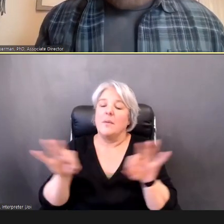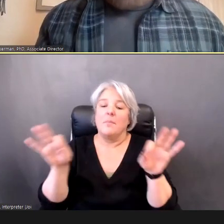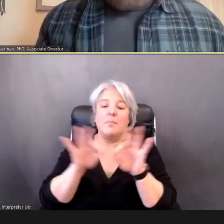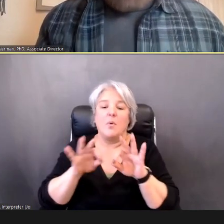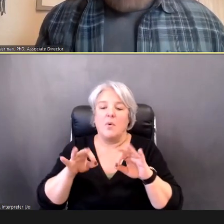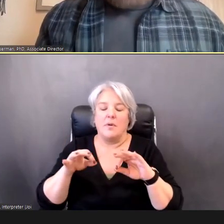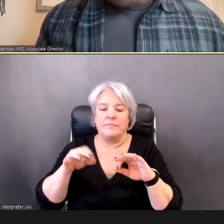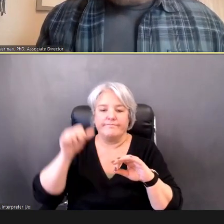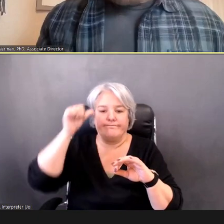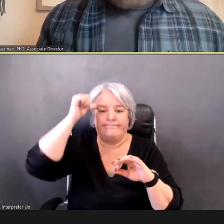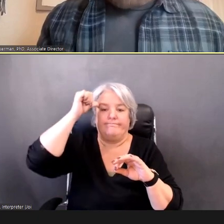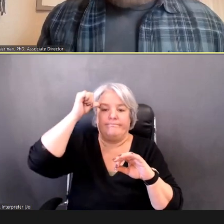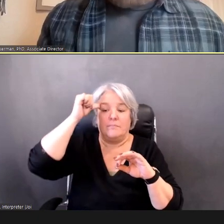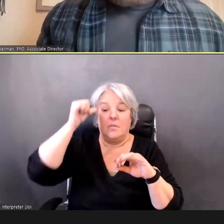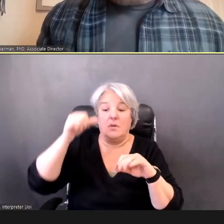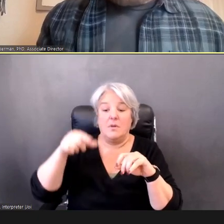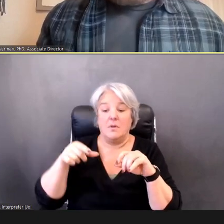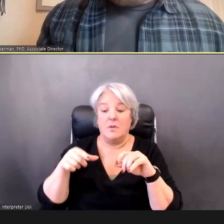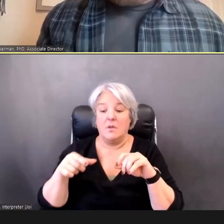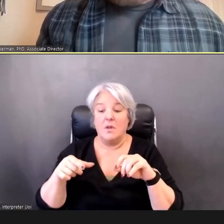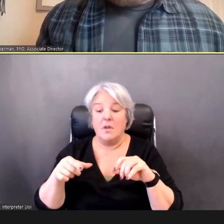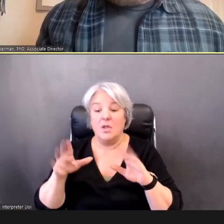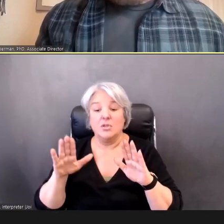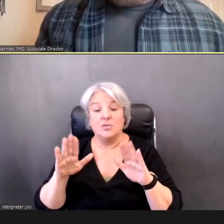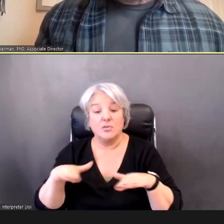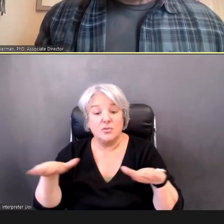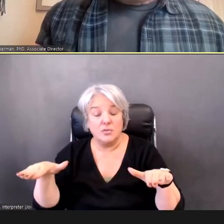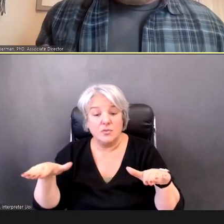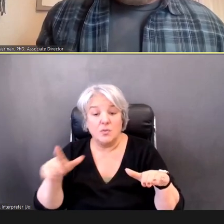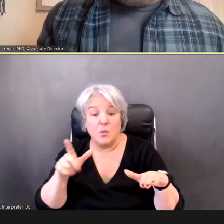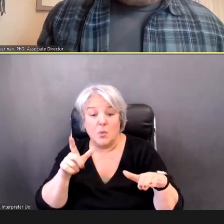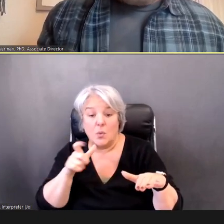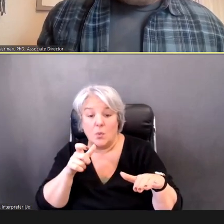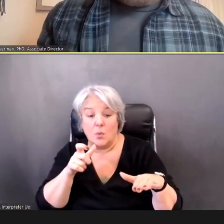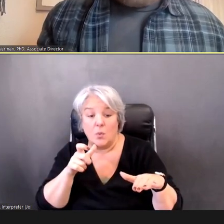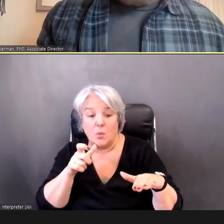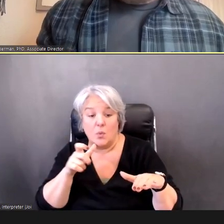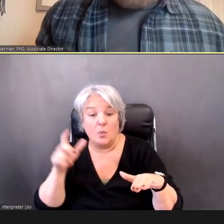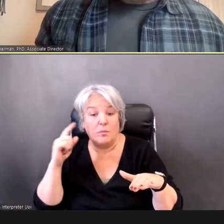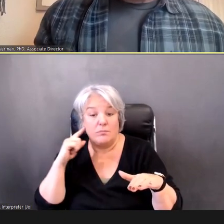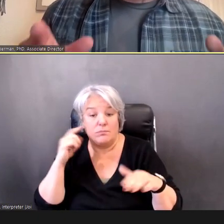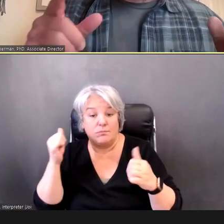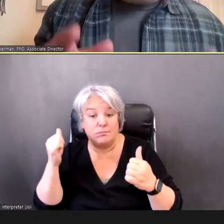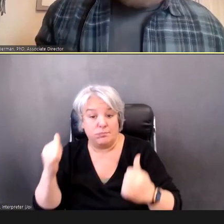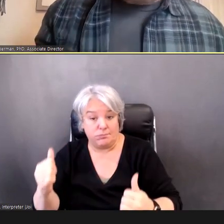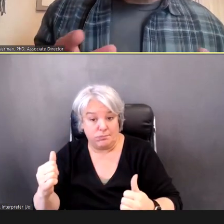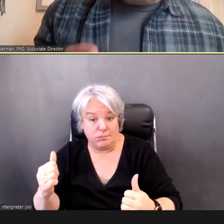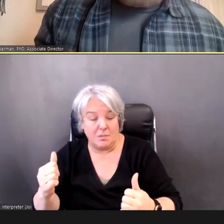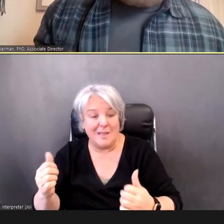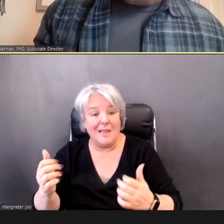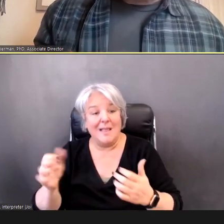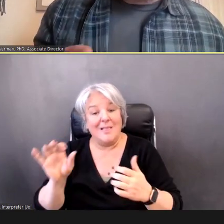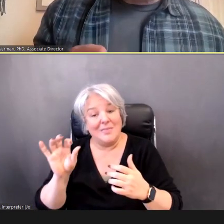Is that, children who have a hearing loss, may be the very ones who are the most difficult to screen.